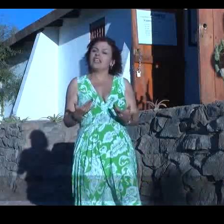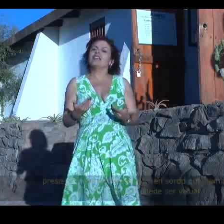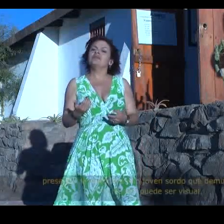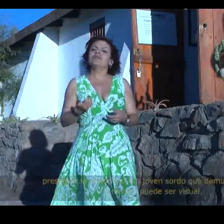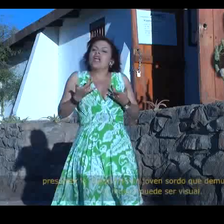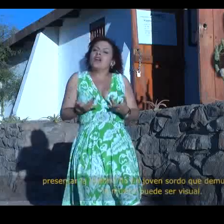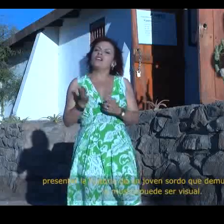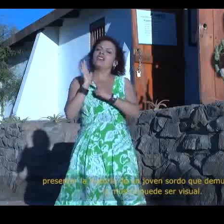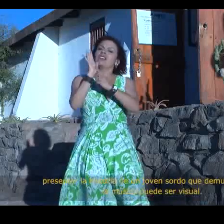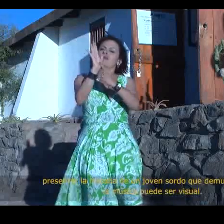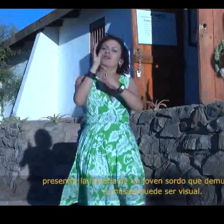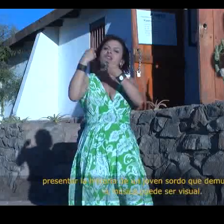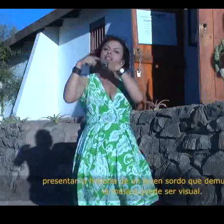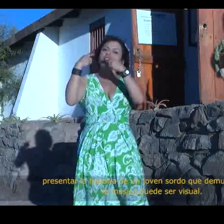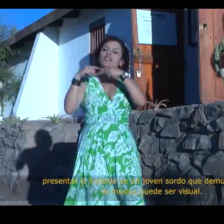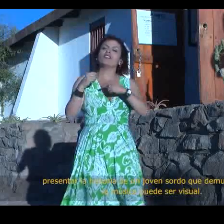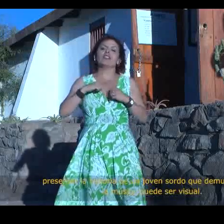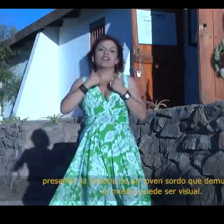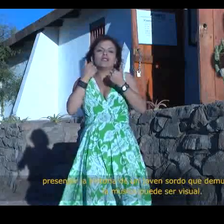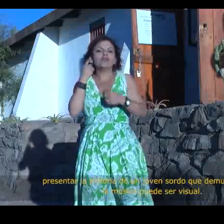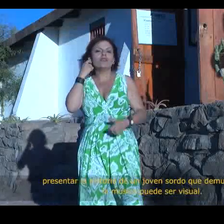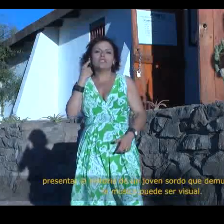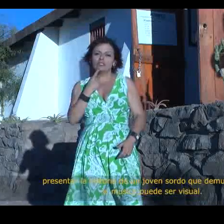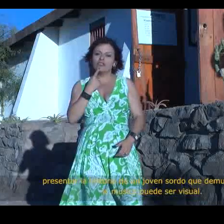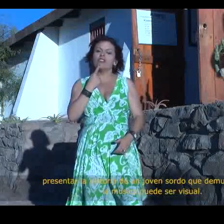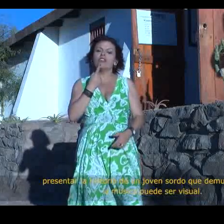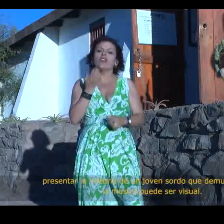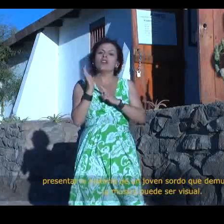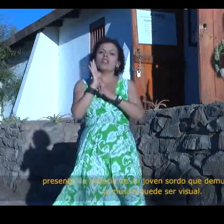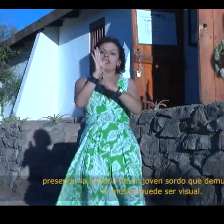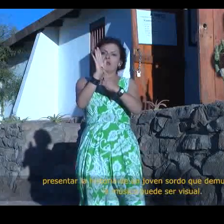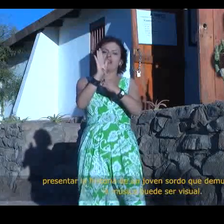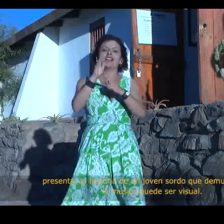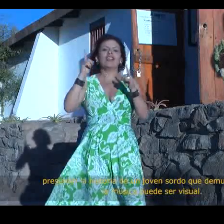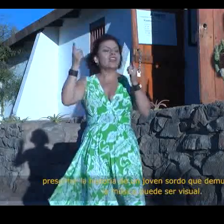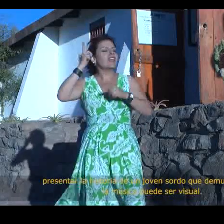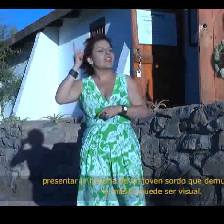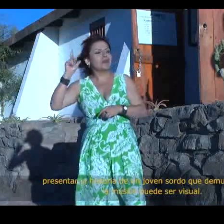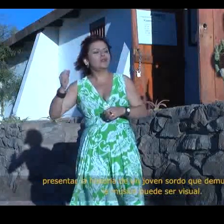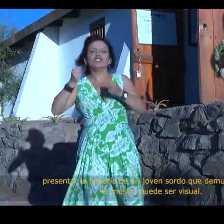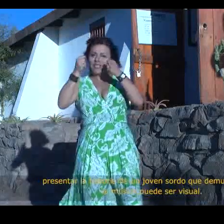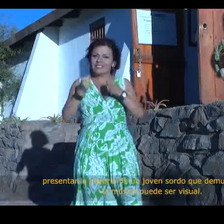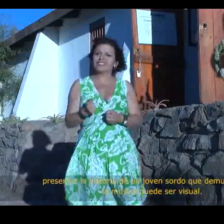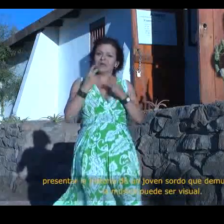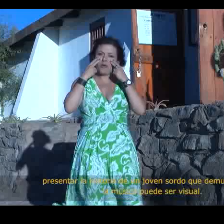Now, I want to present the story of one young deaf person that shows that music can be visual.